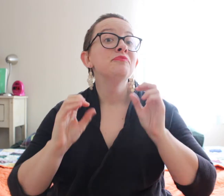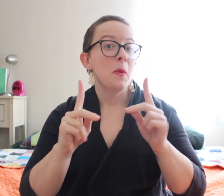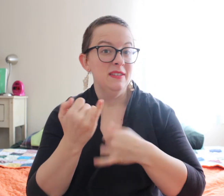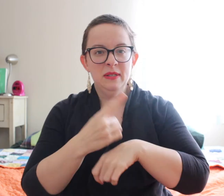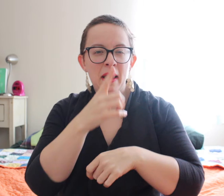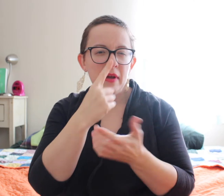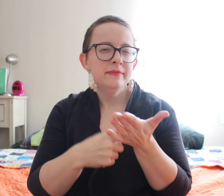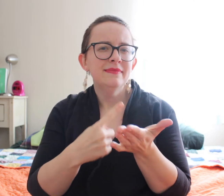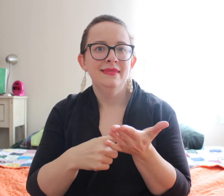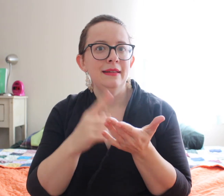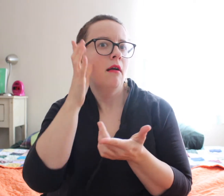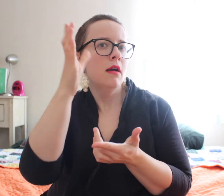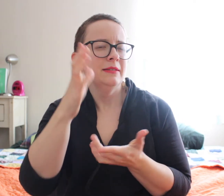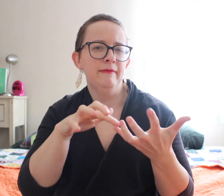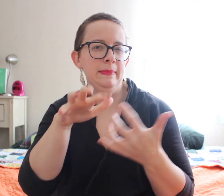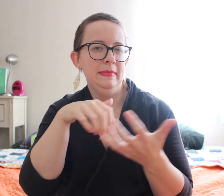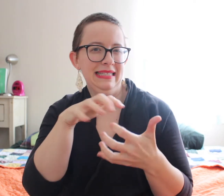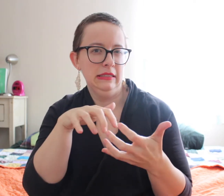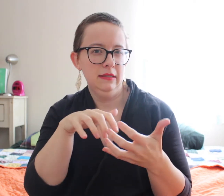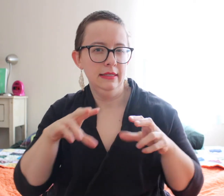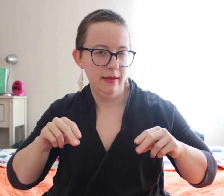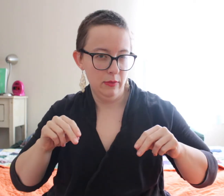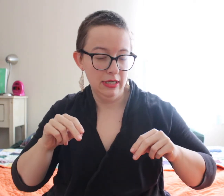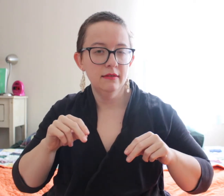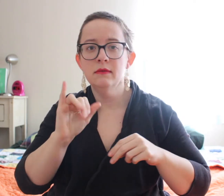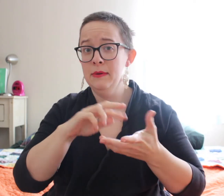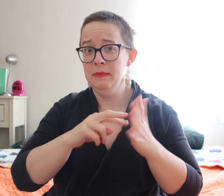Okay, so today we're going to be discussing the concepts of mix diapering.